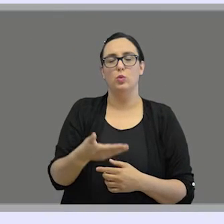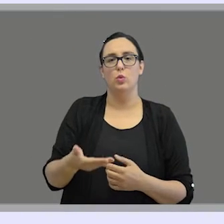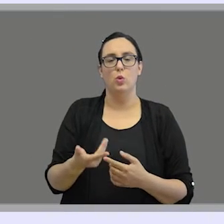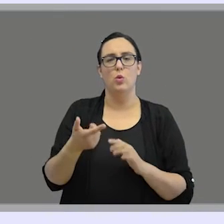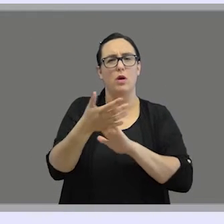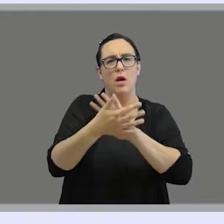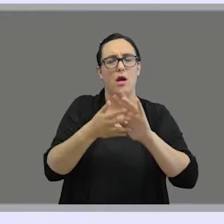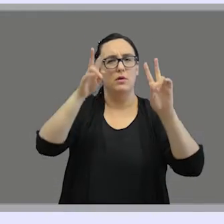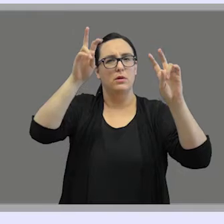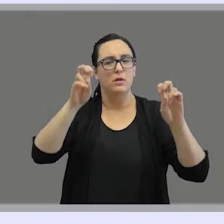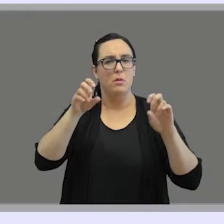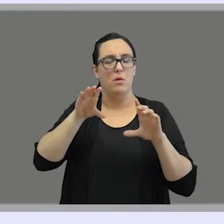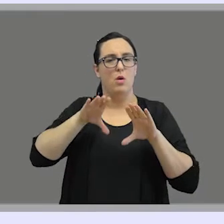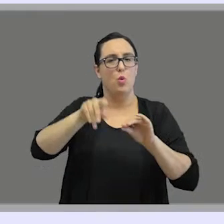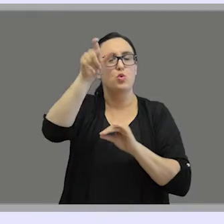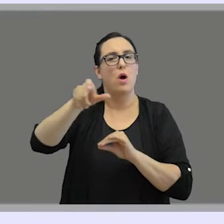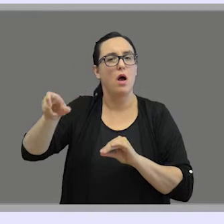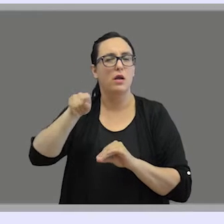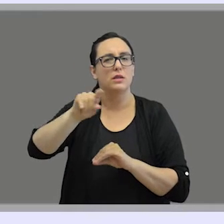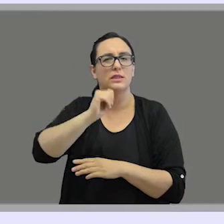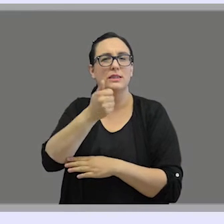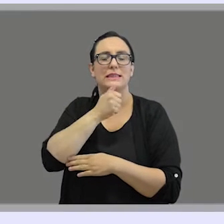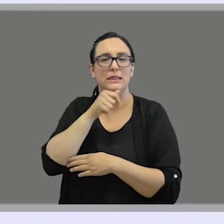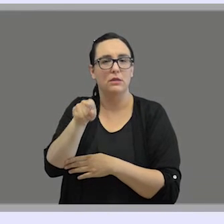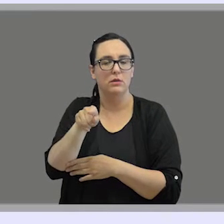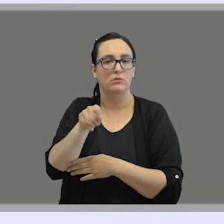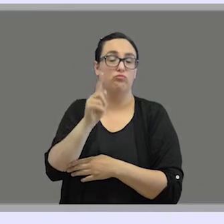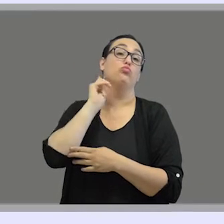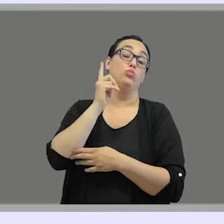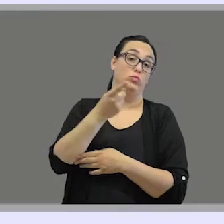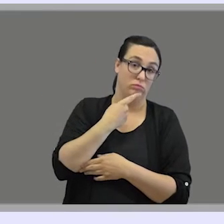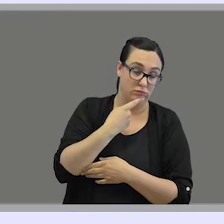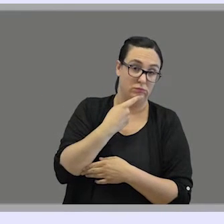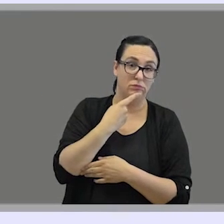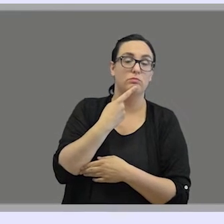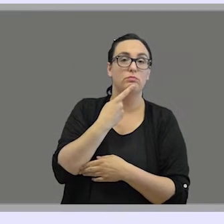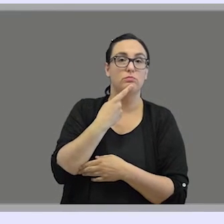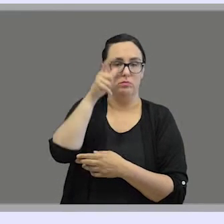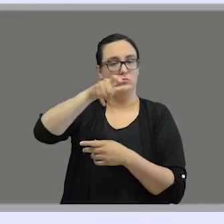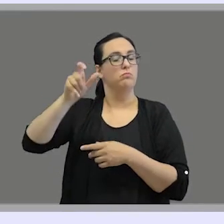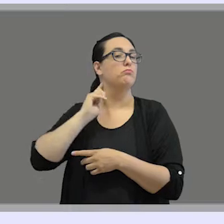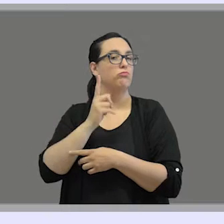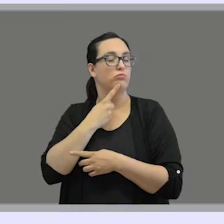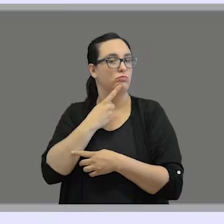that when we talk about sign language users we mean not only deaf users